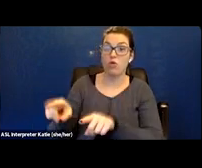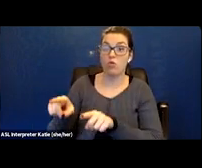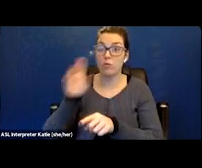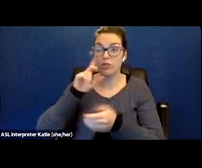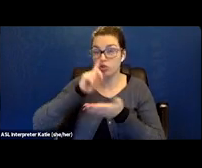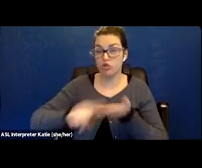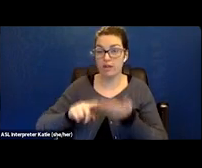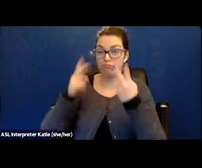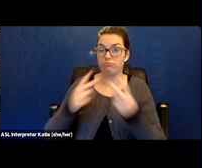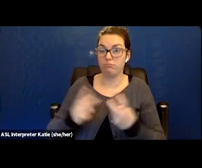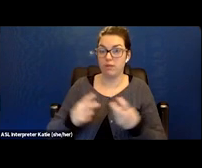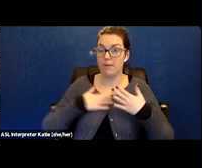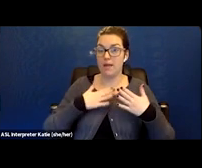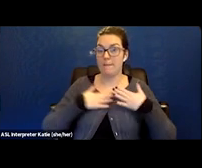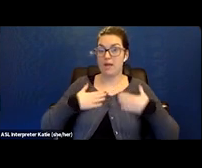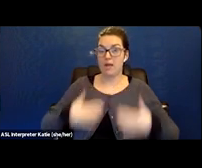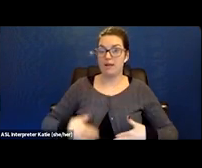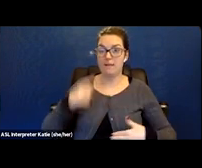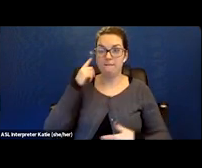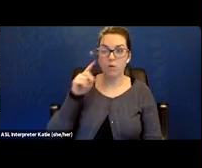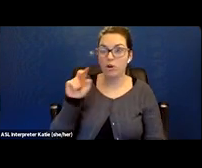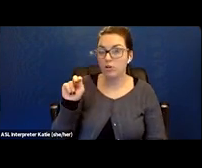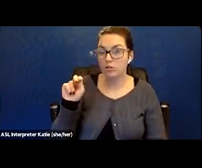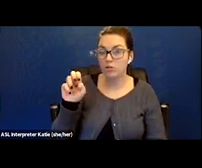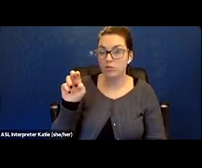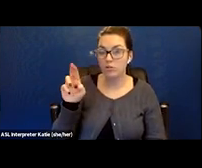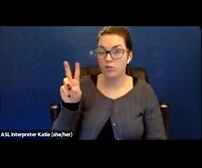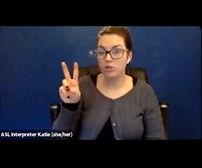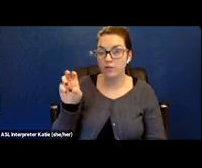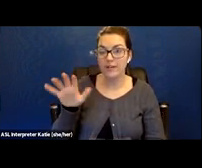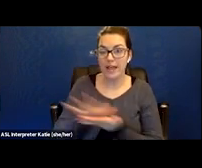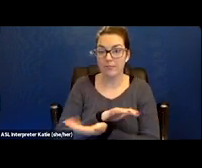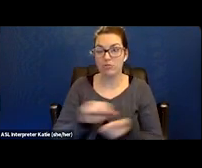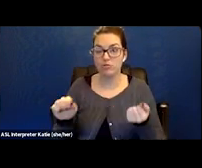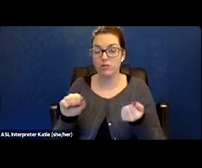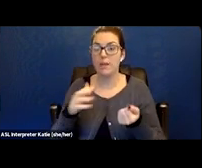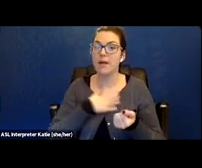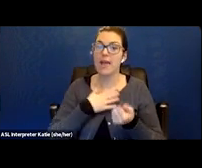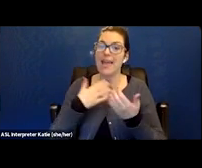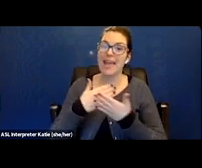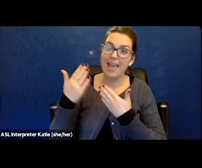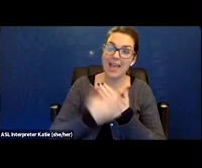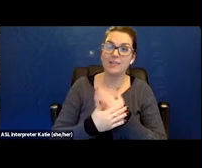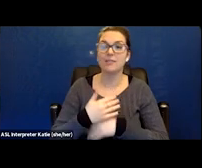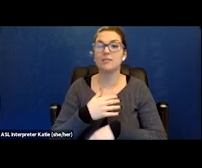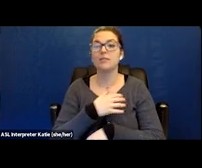because I have atrophy in my hands and arms and muscles. A lot of that is from being prone